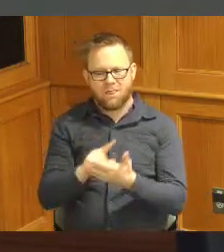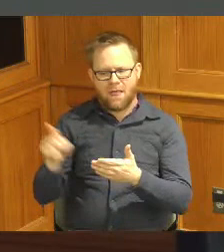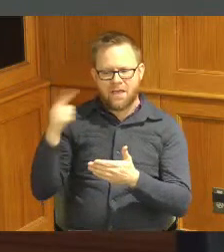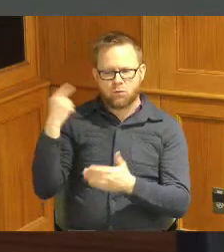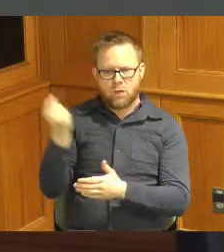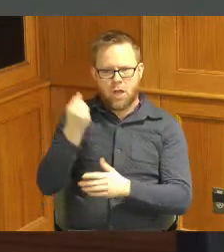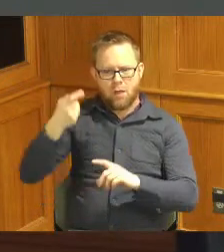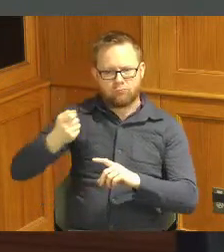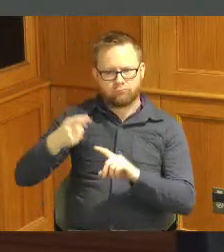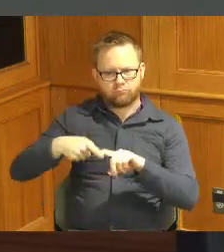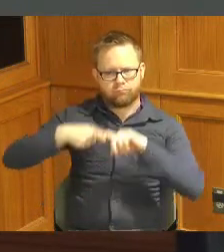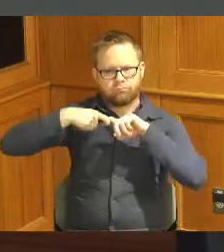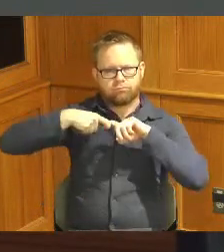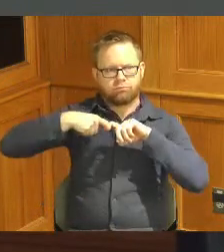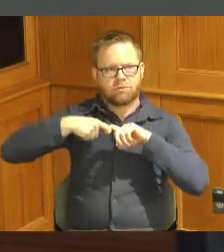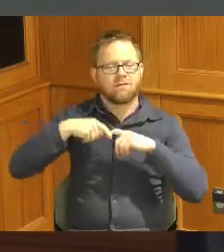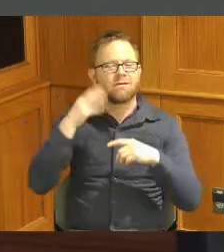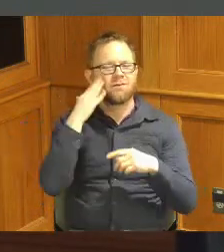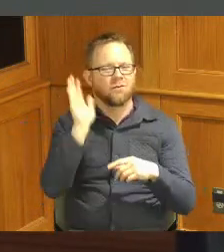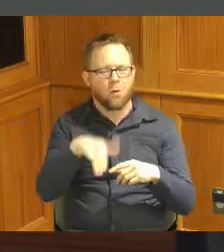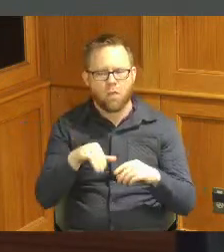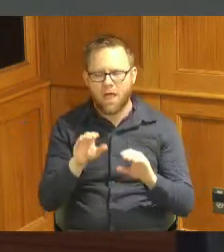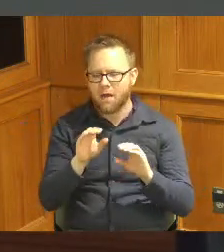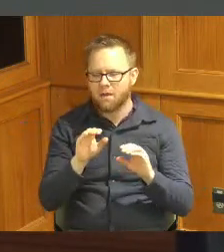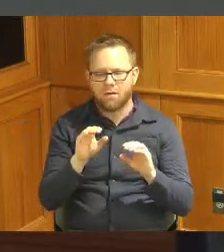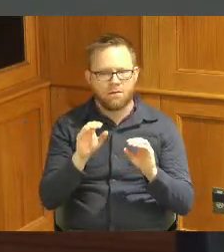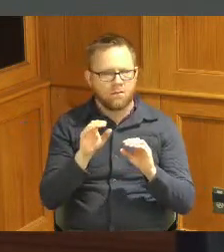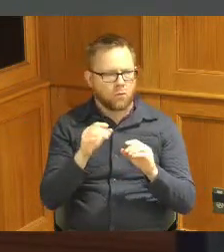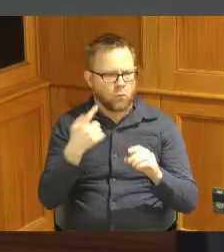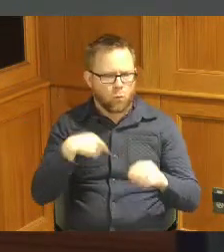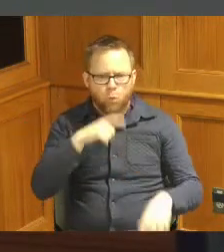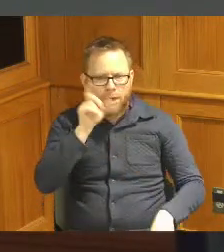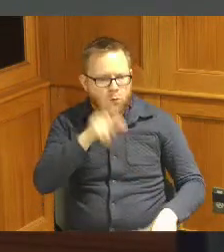just even though there is no real discretion for the Board here we just wanted to communicate with